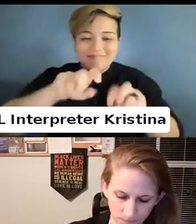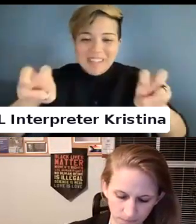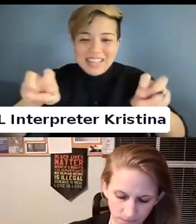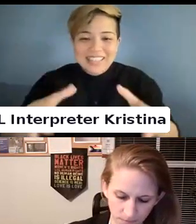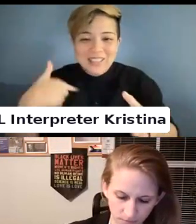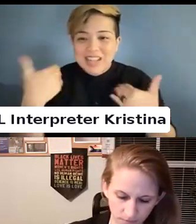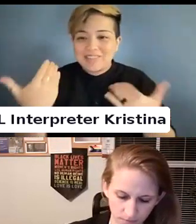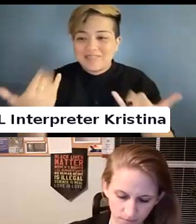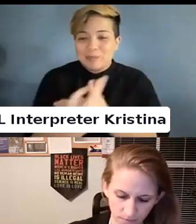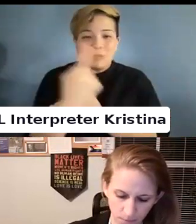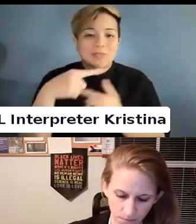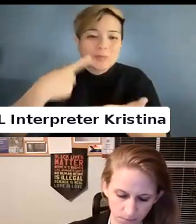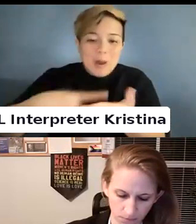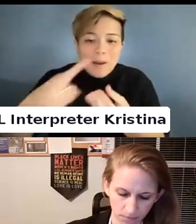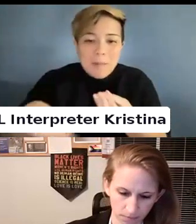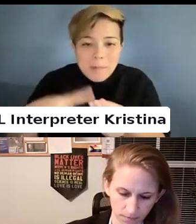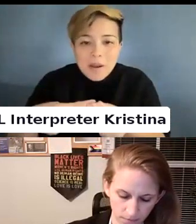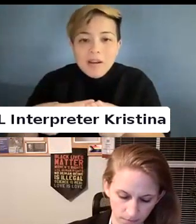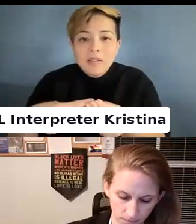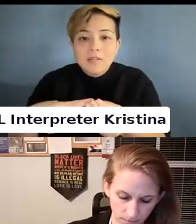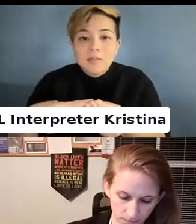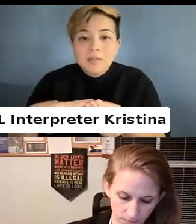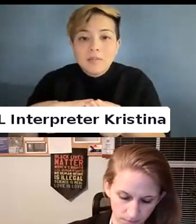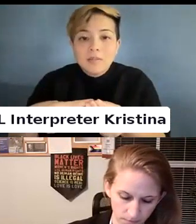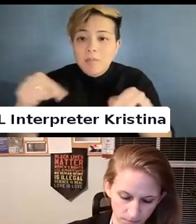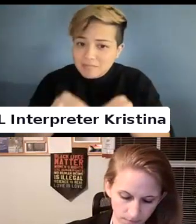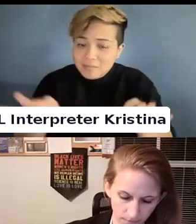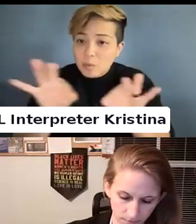I use she/they pronouns. I am absolutely thrilled, over the moon to be joining and conversation with these incredible panelists that we have today to talk about this important conversation.